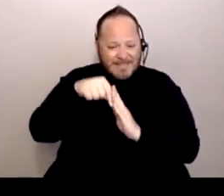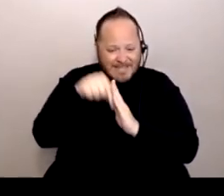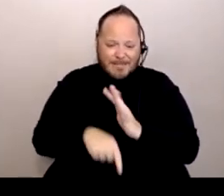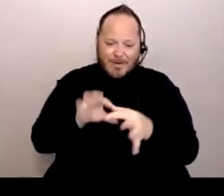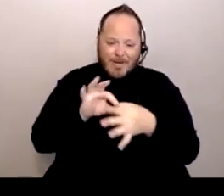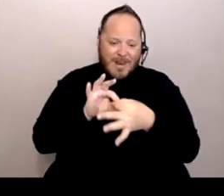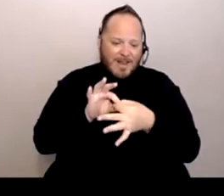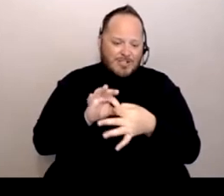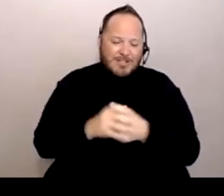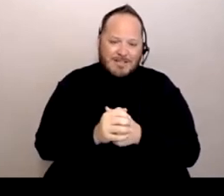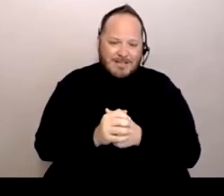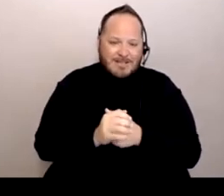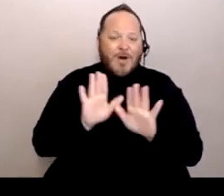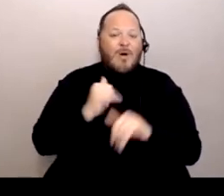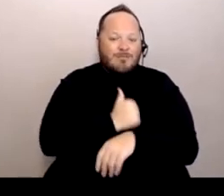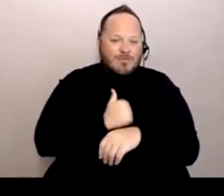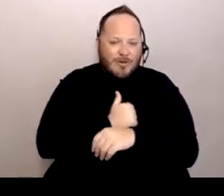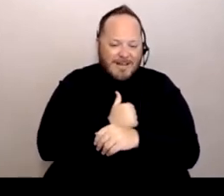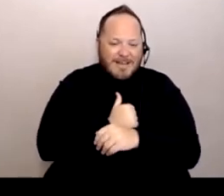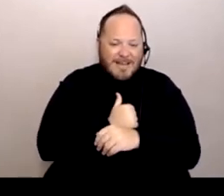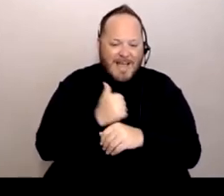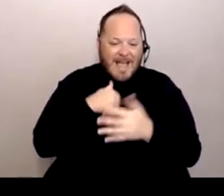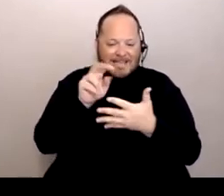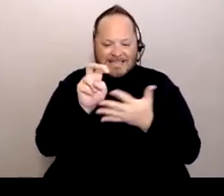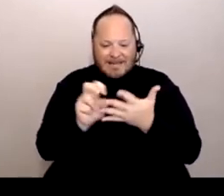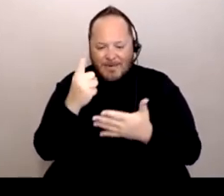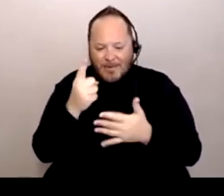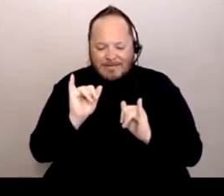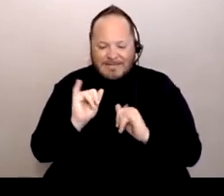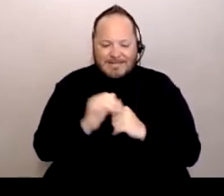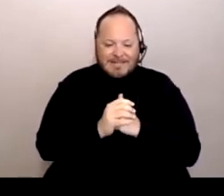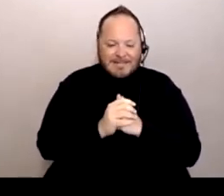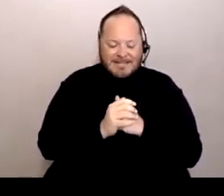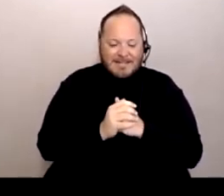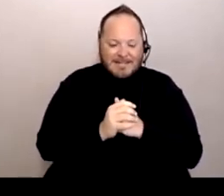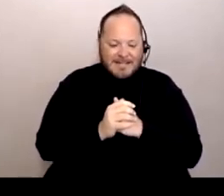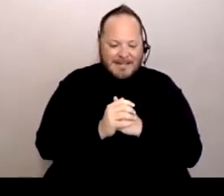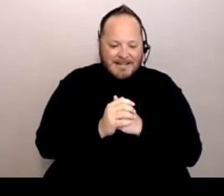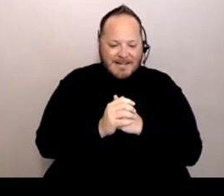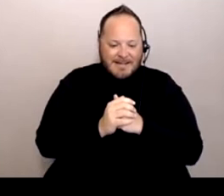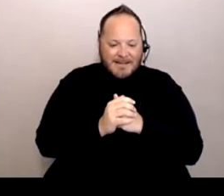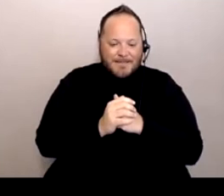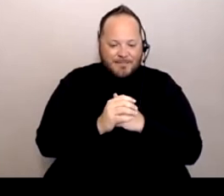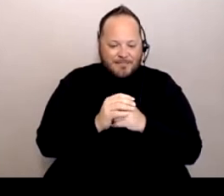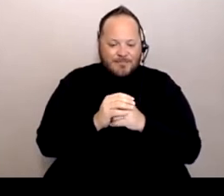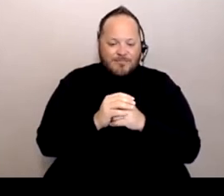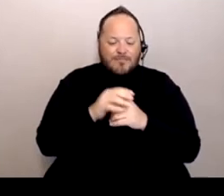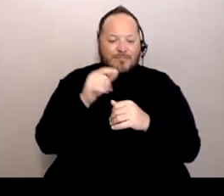Oh, I'm sorry, I skipped one. Now, going into more of like the positive stuff